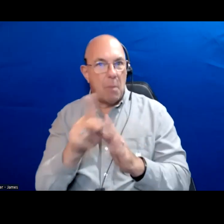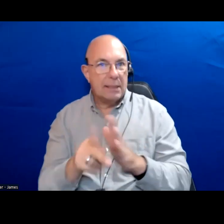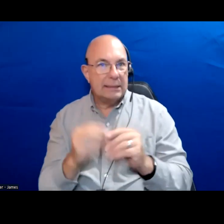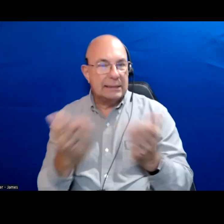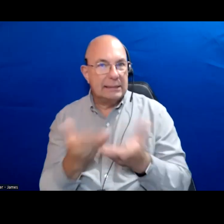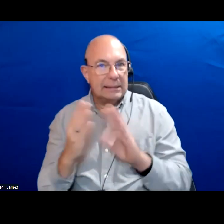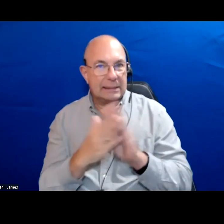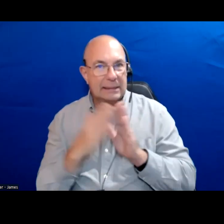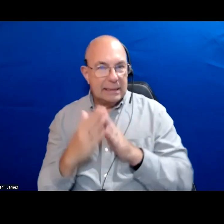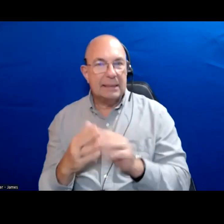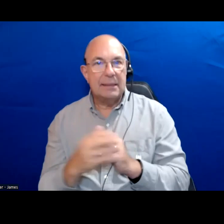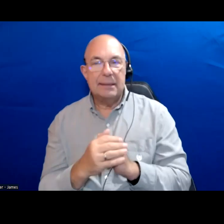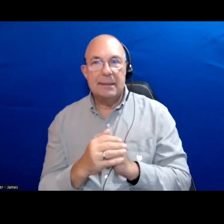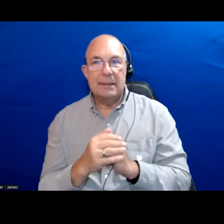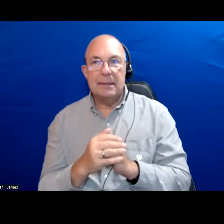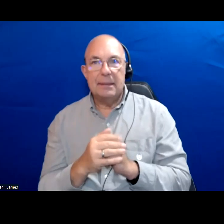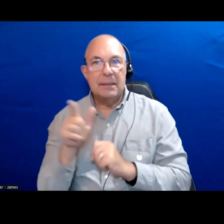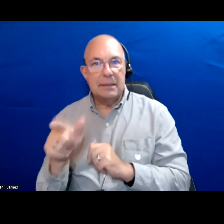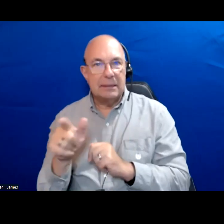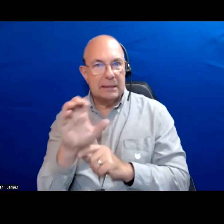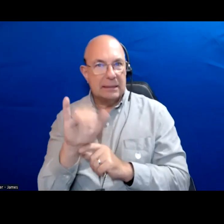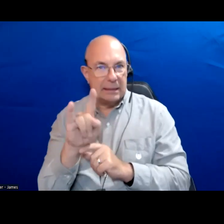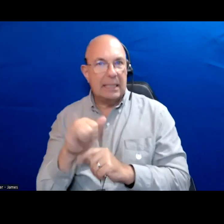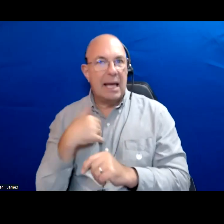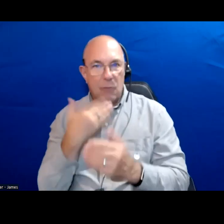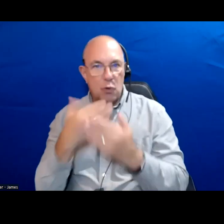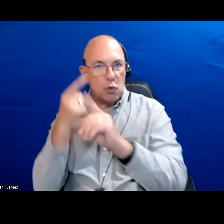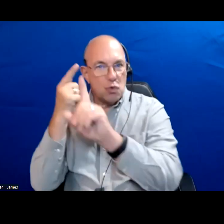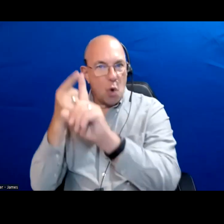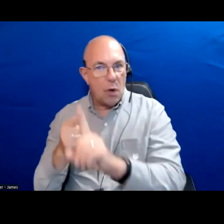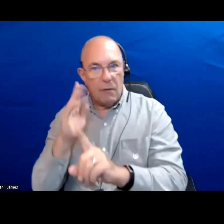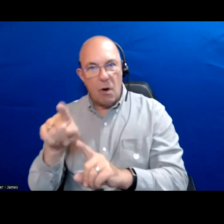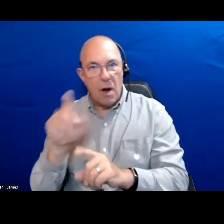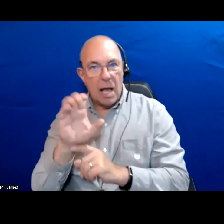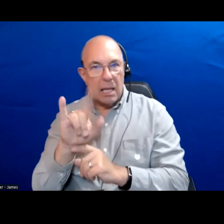The city has a set of really ambitious goals for their climate policies.